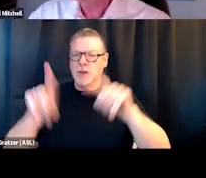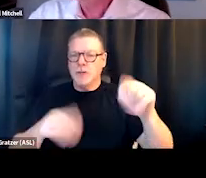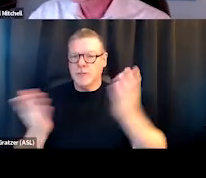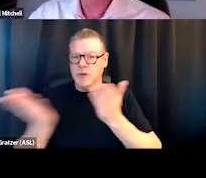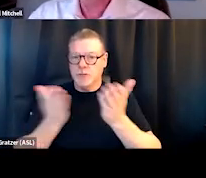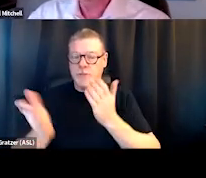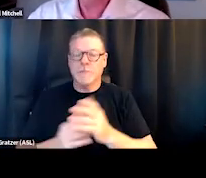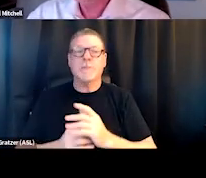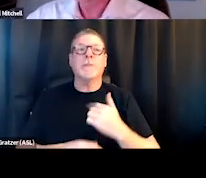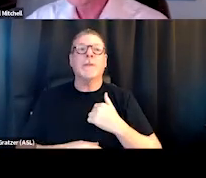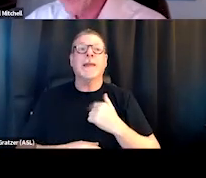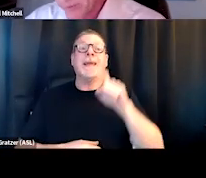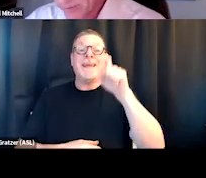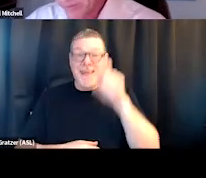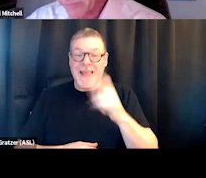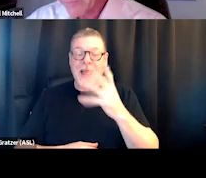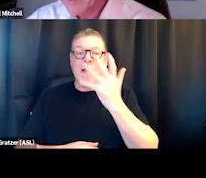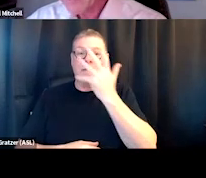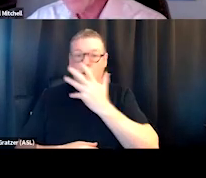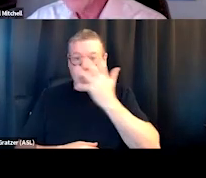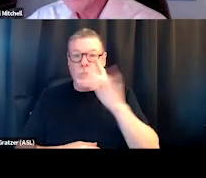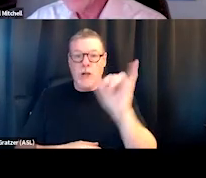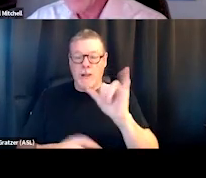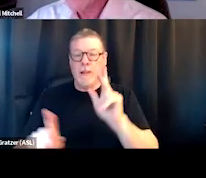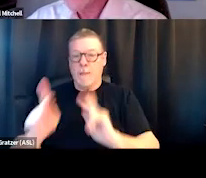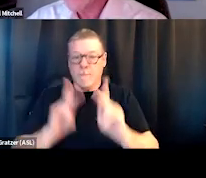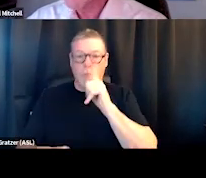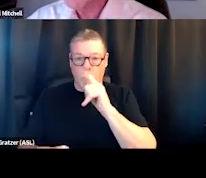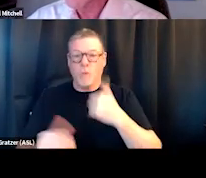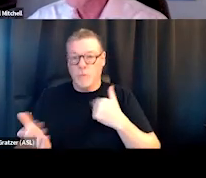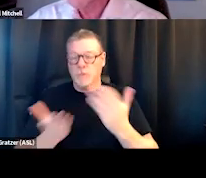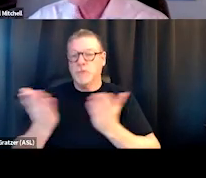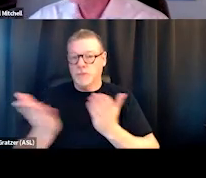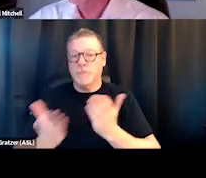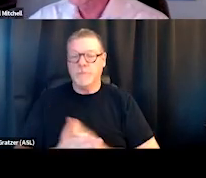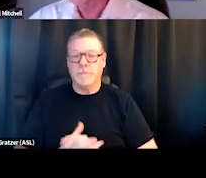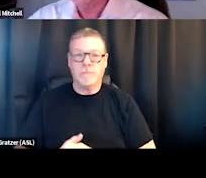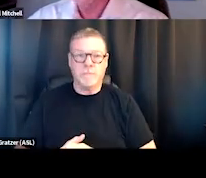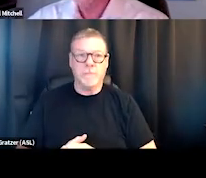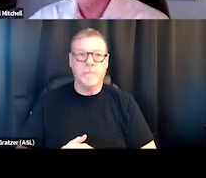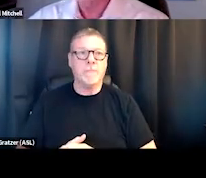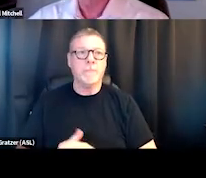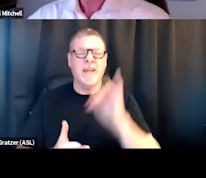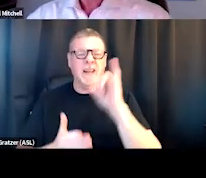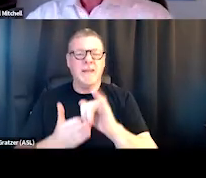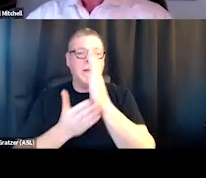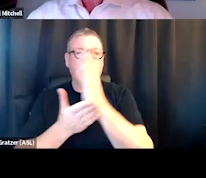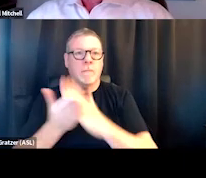well, we have to look like the people we serve, you know, and have that capability. So that's a component of those things.